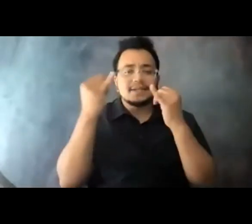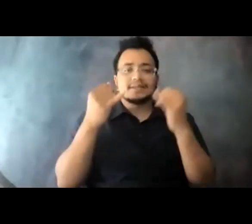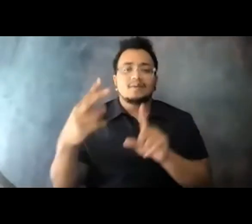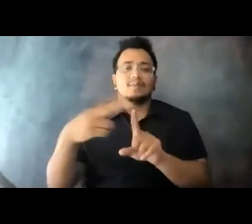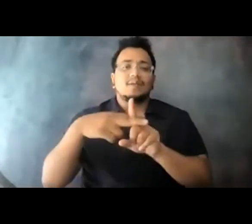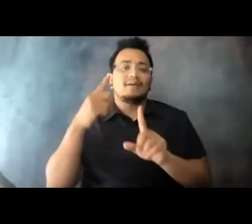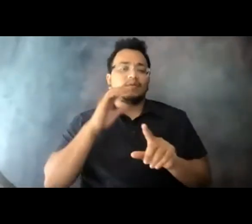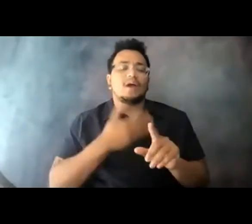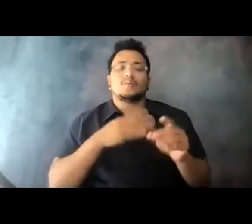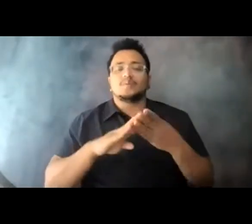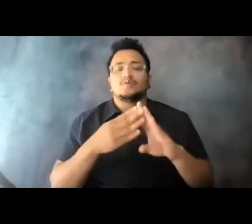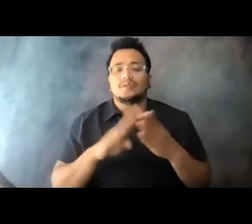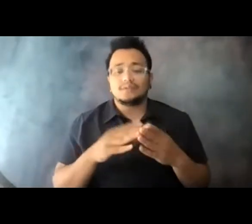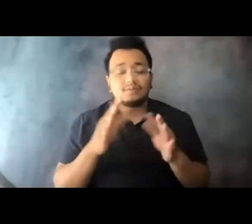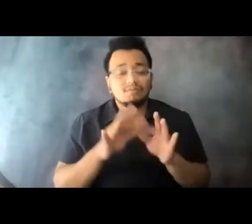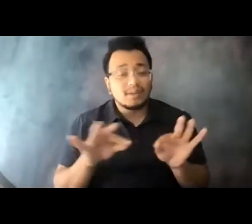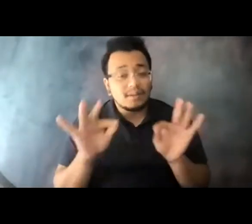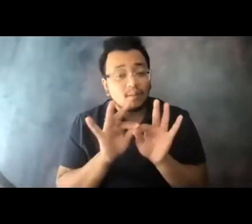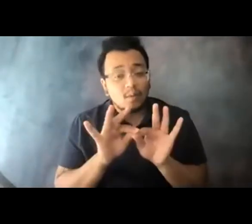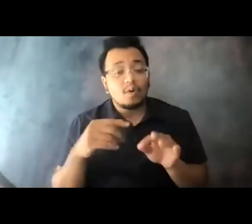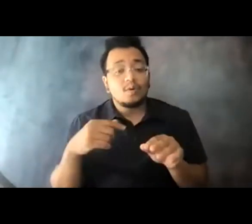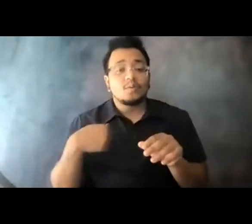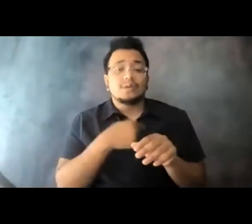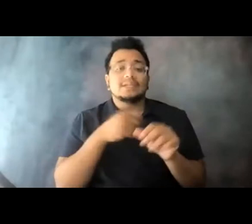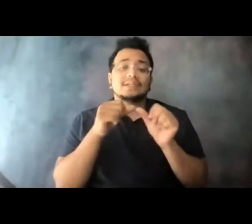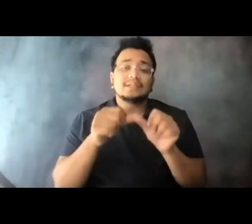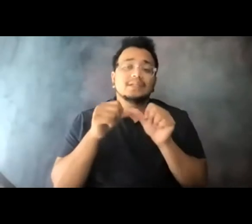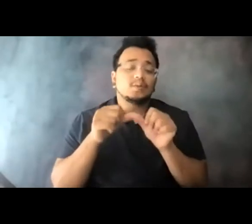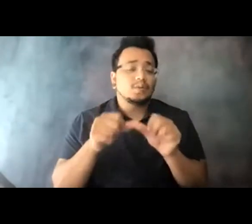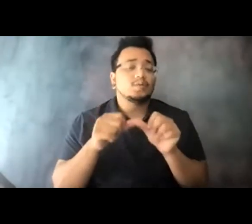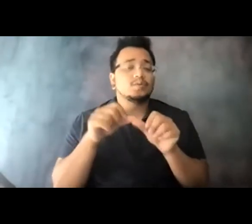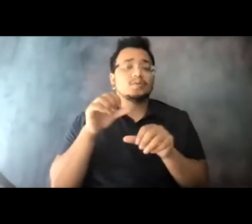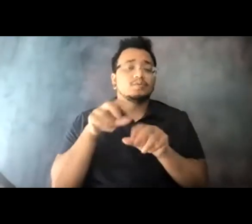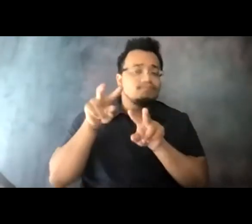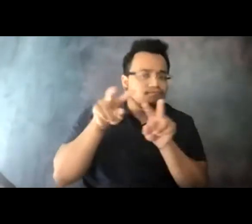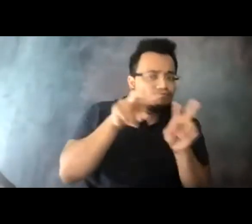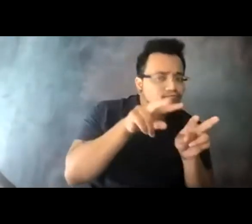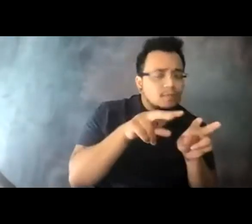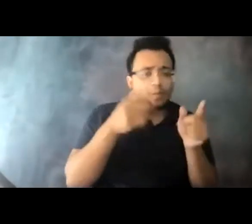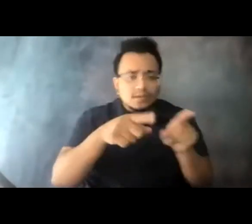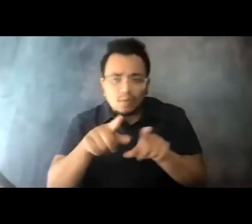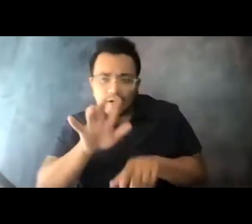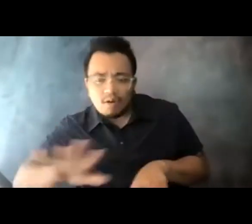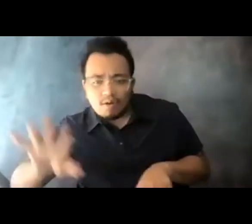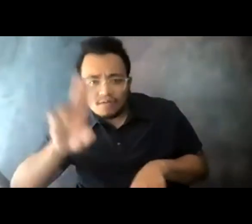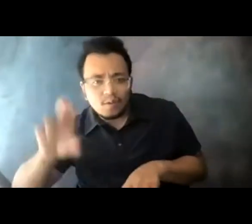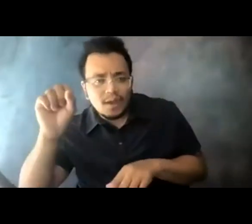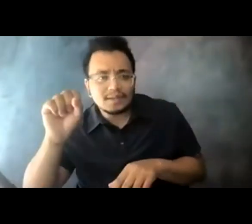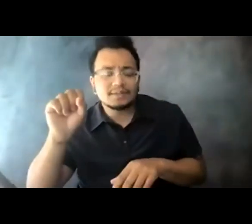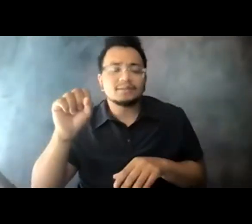15:12:17 So it's vitally important that our industry continue to watch carefully about what ridership is happening. 15:12:19 Is it moving?